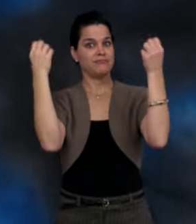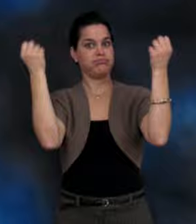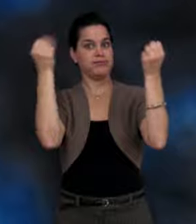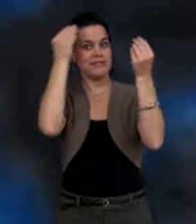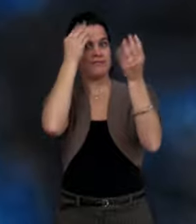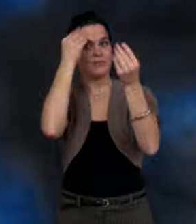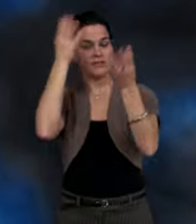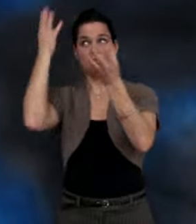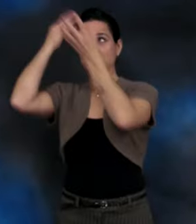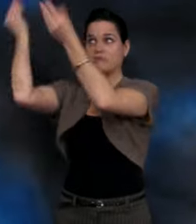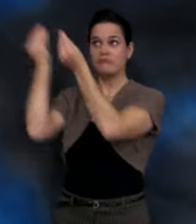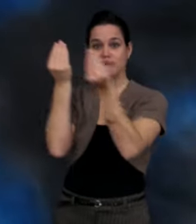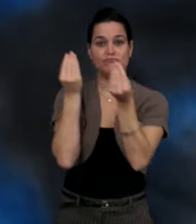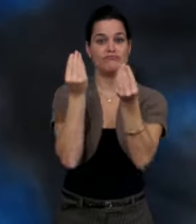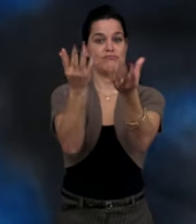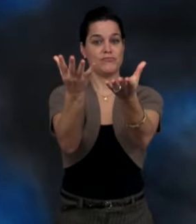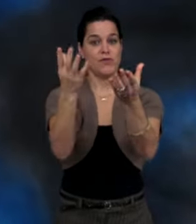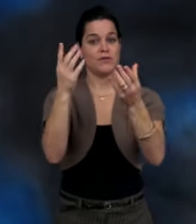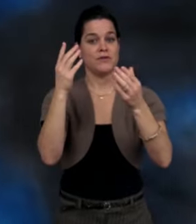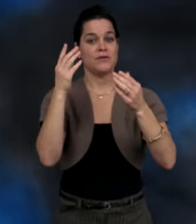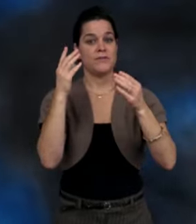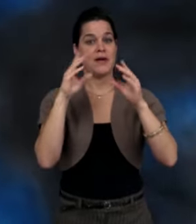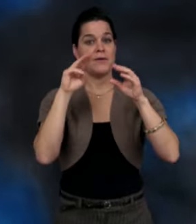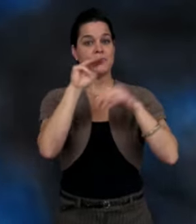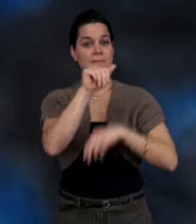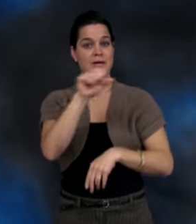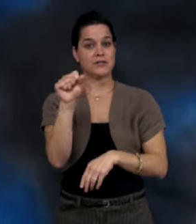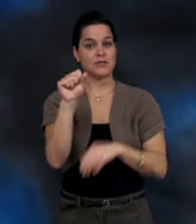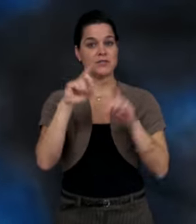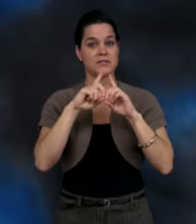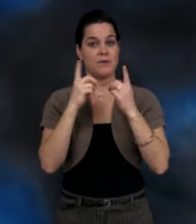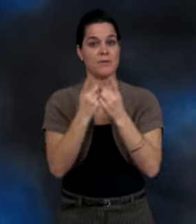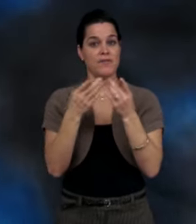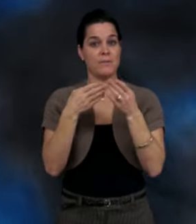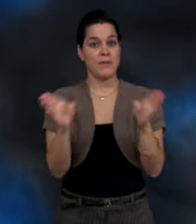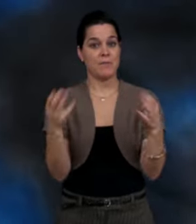This accessible signed message is being brought to you by the Massachusetts Department of